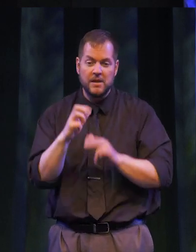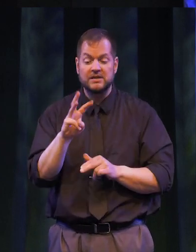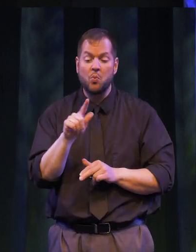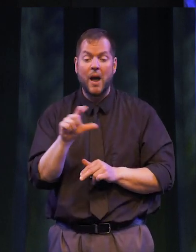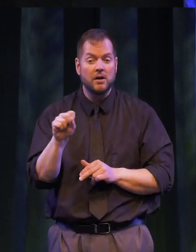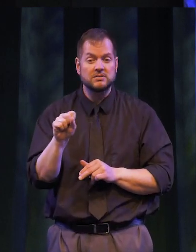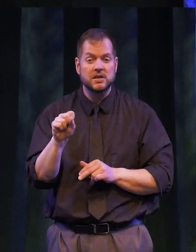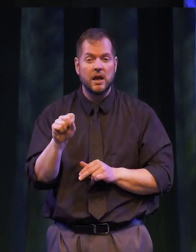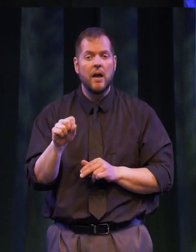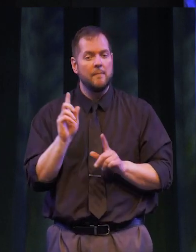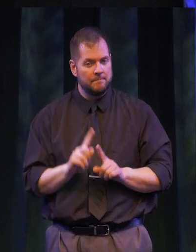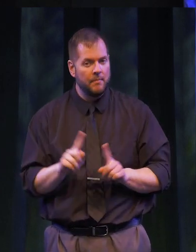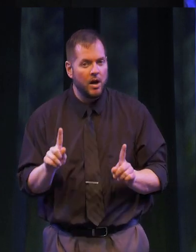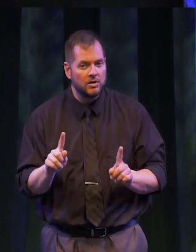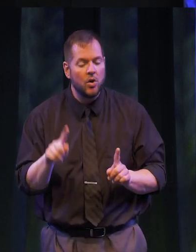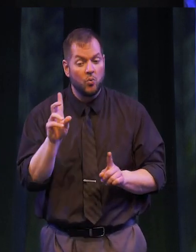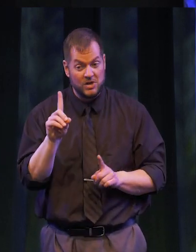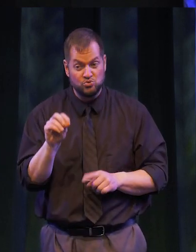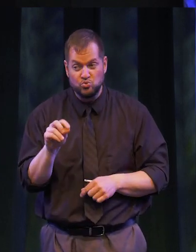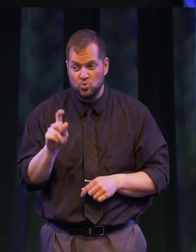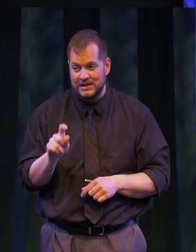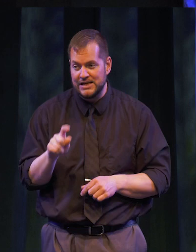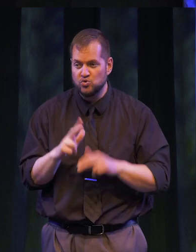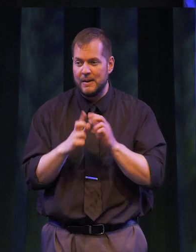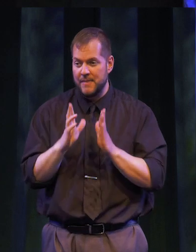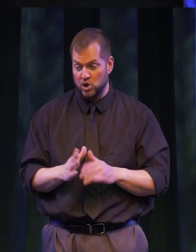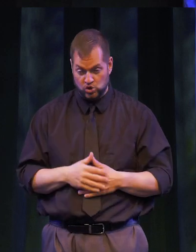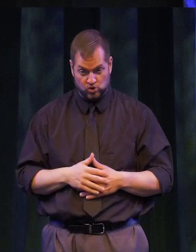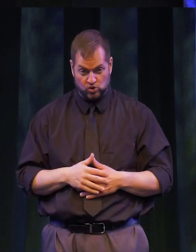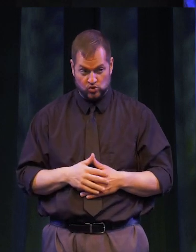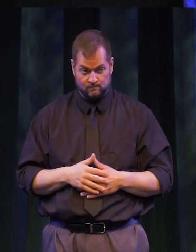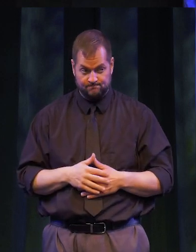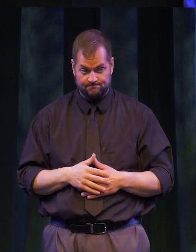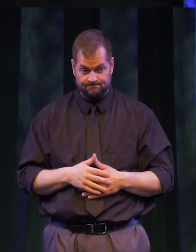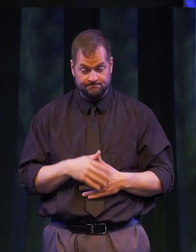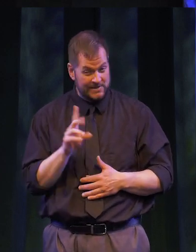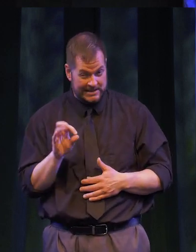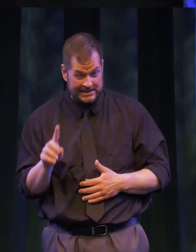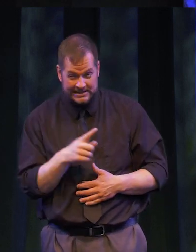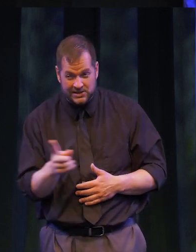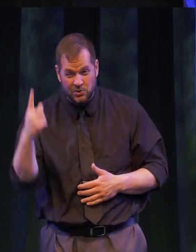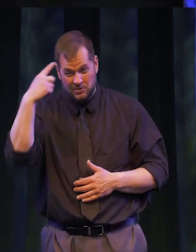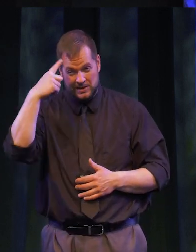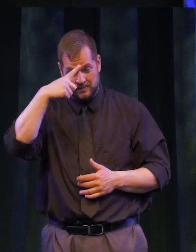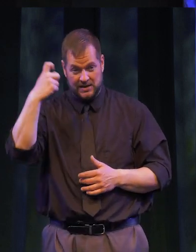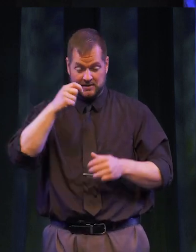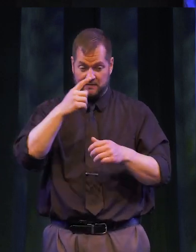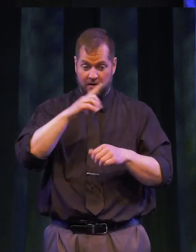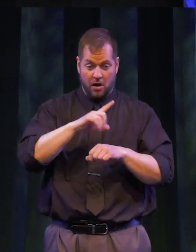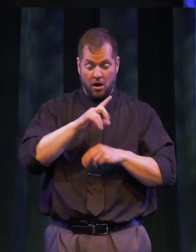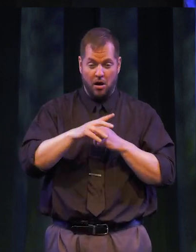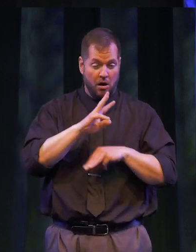however - we do need to be builders. Did you ever think that, due to a pandemic, you